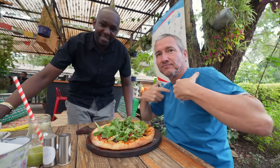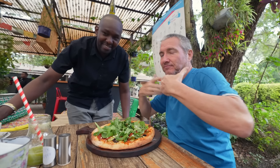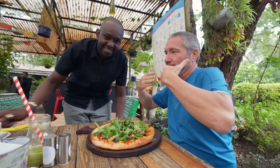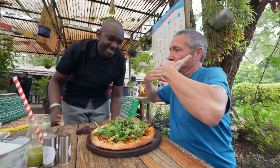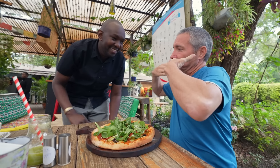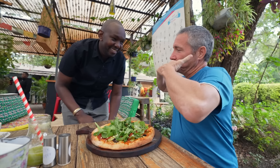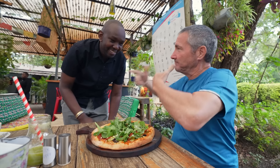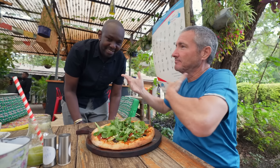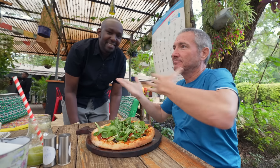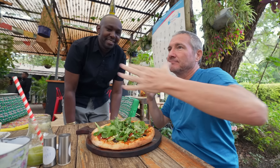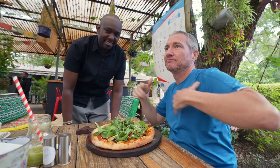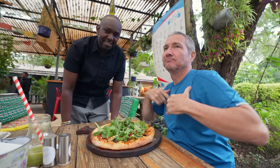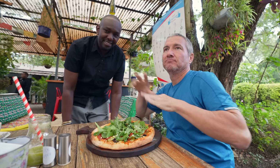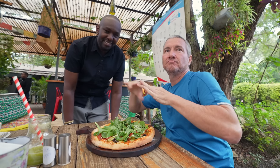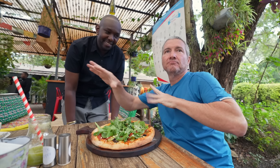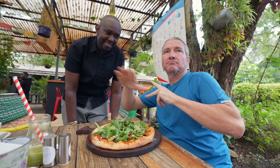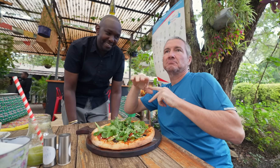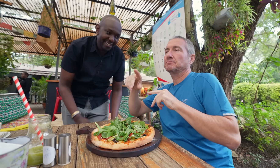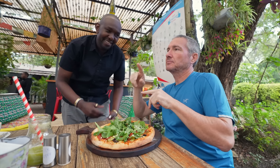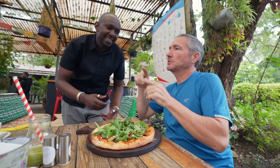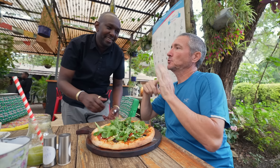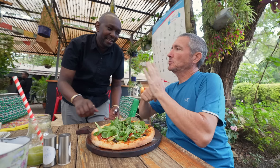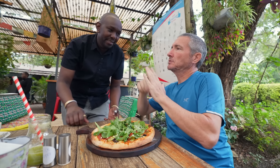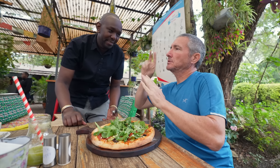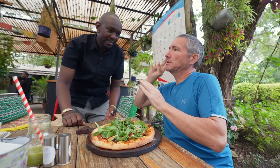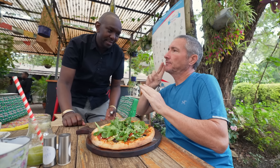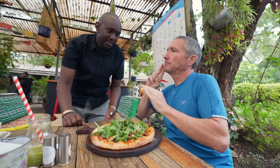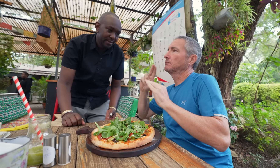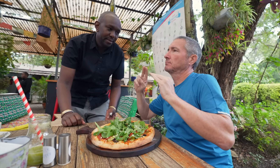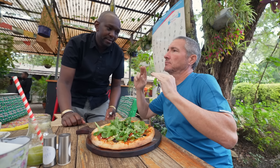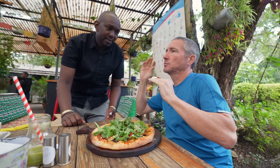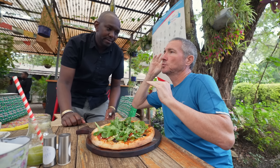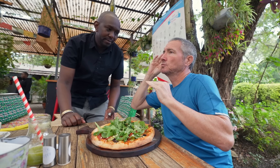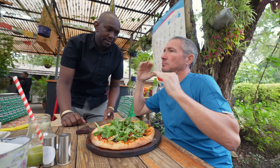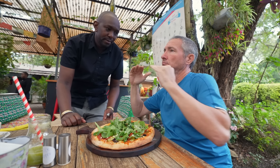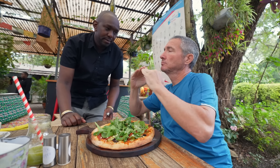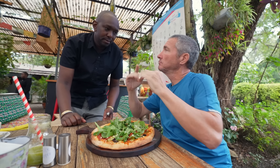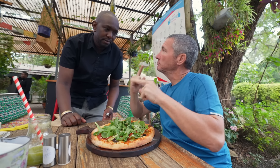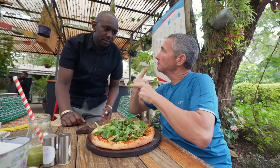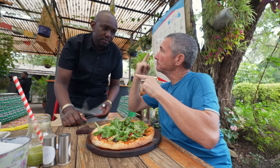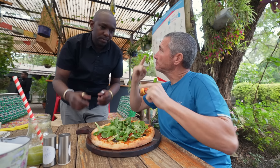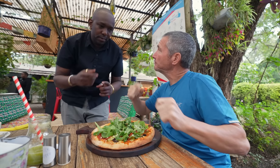Thank you for showing me around, where Deaf and hearing people work together equally.